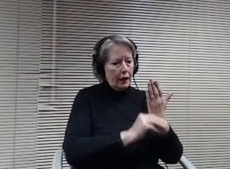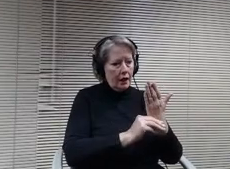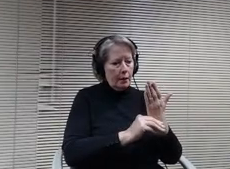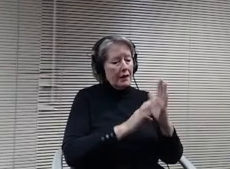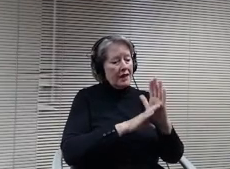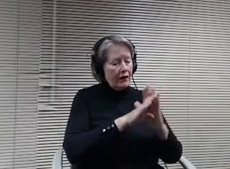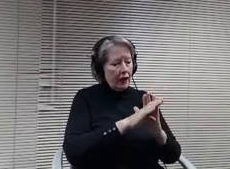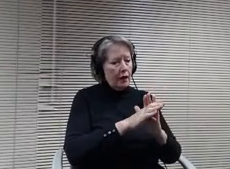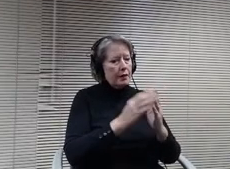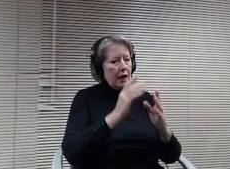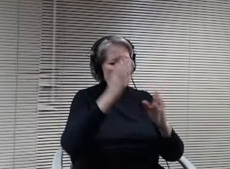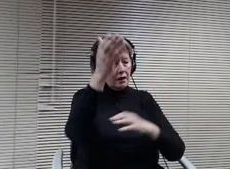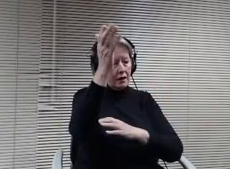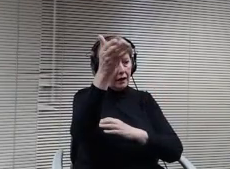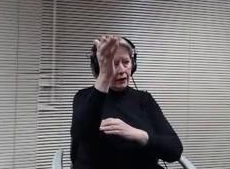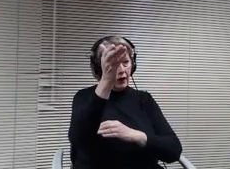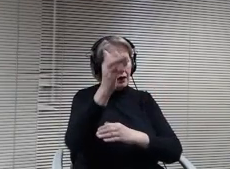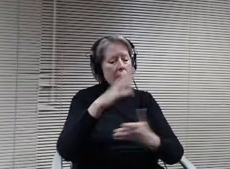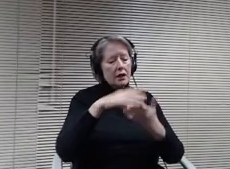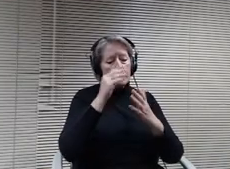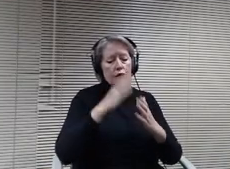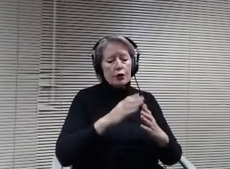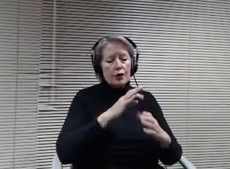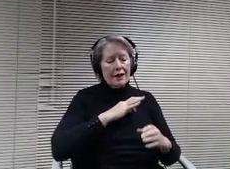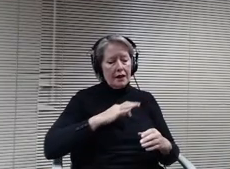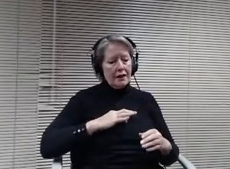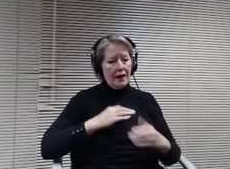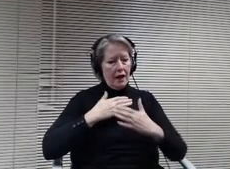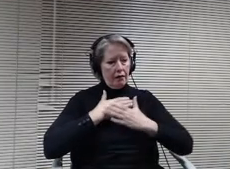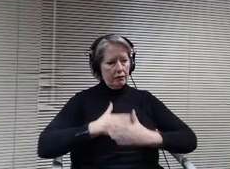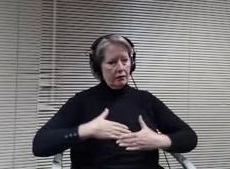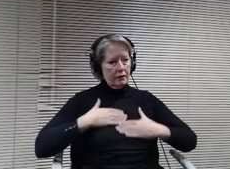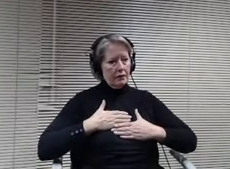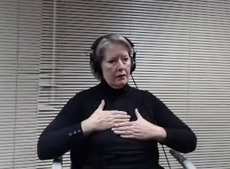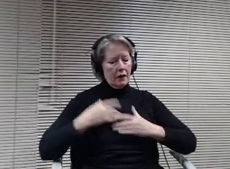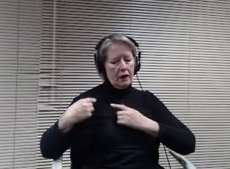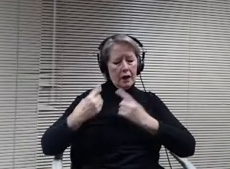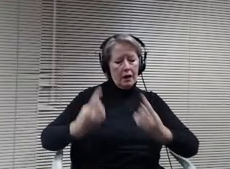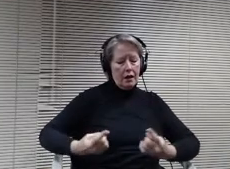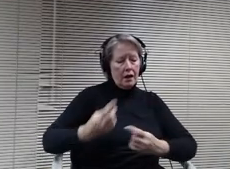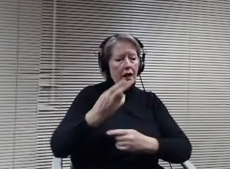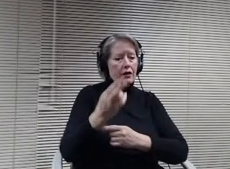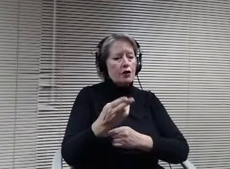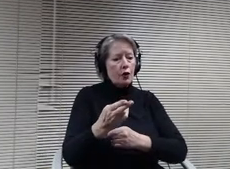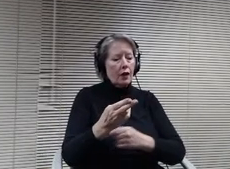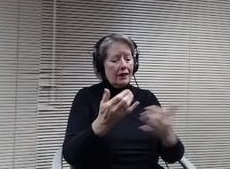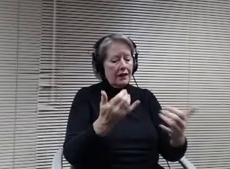understanding and appreciation of the historical and contemporary cultural diversity of the United States and the